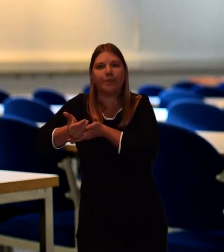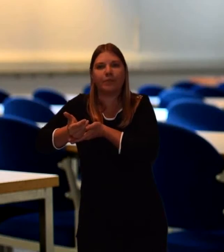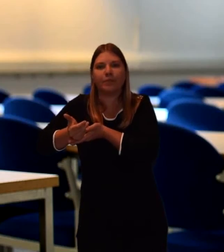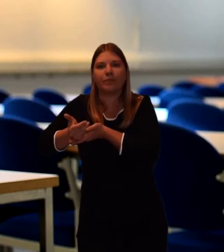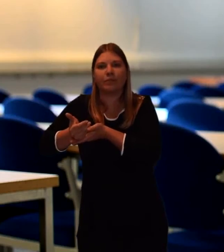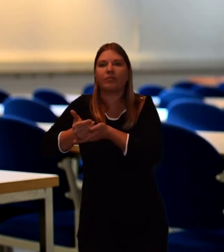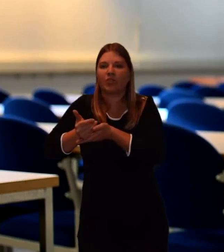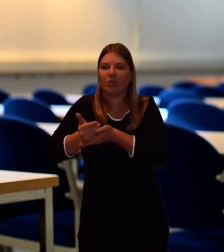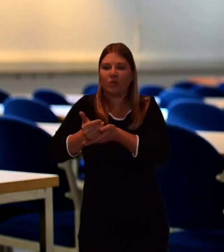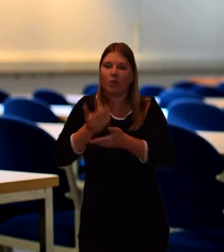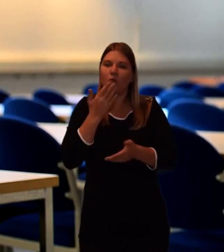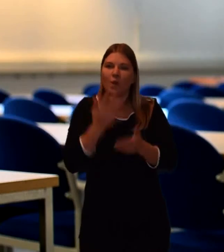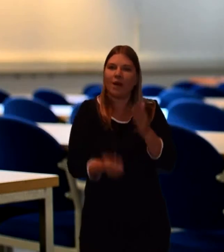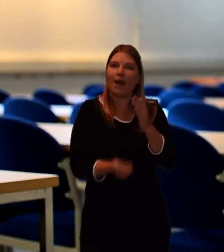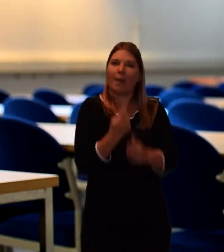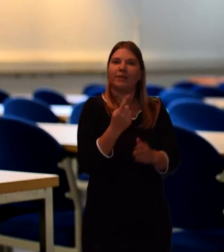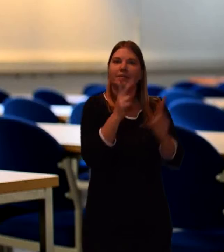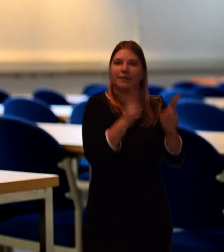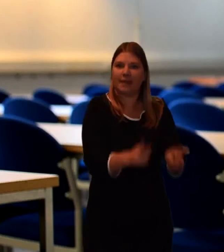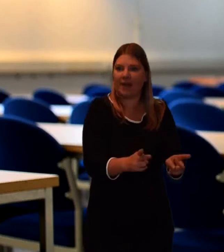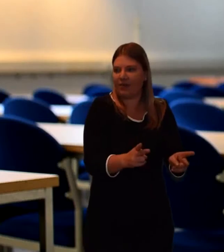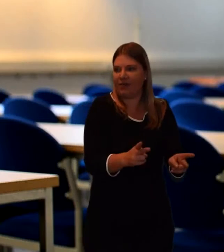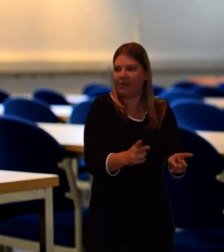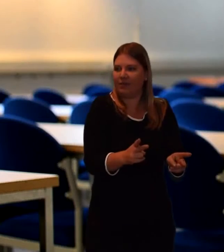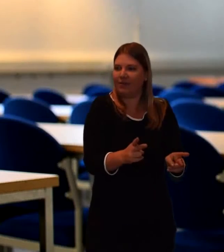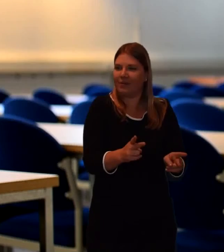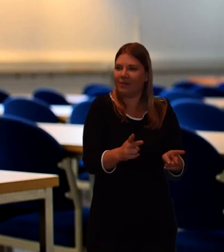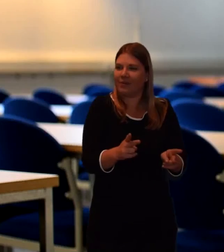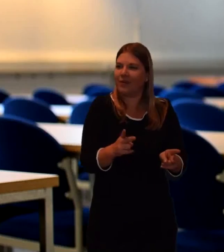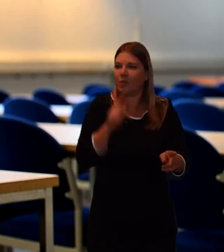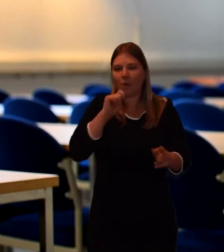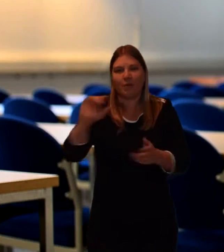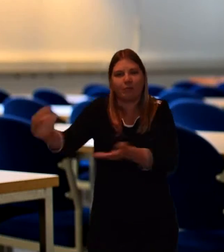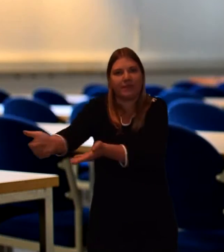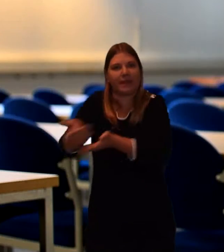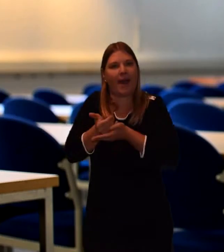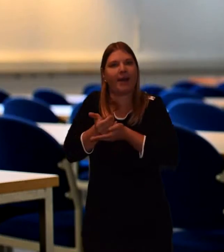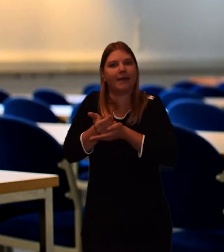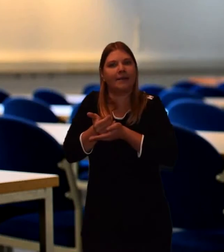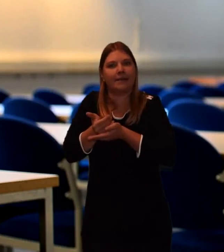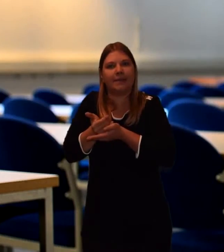But kept apart for that period where they've got the pain of immediate bereavement.